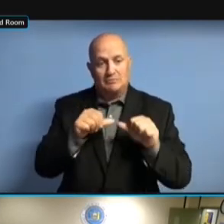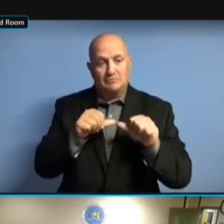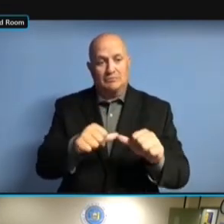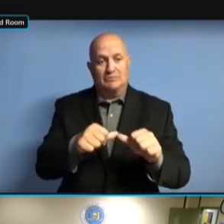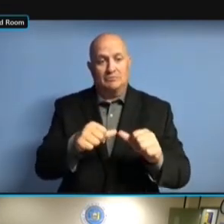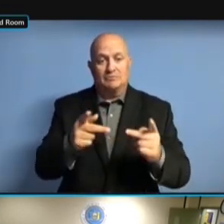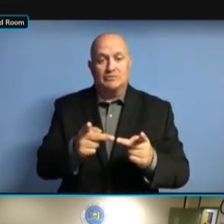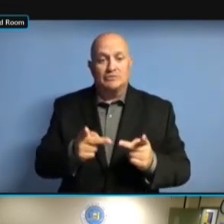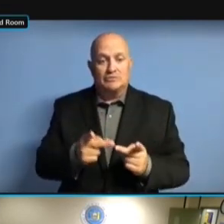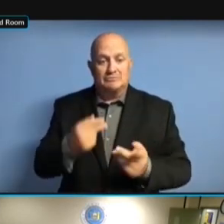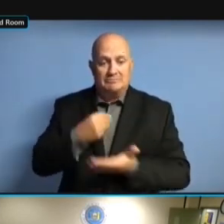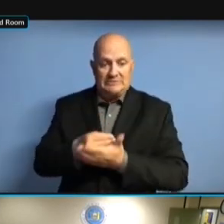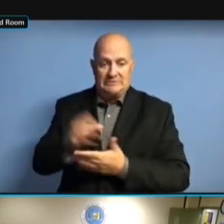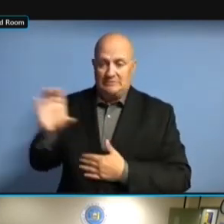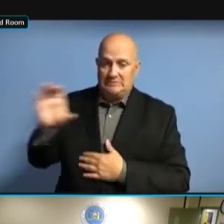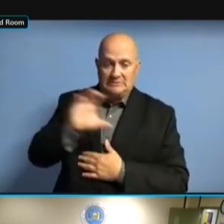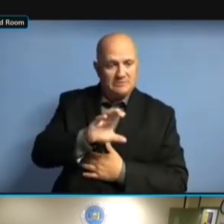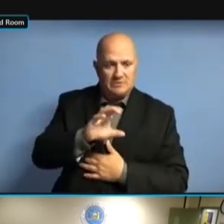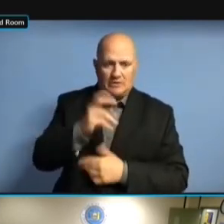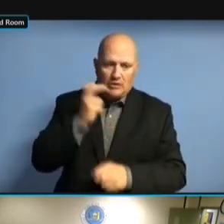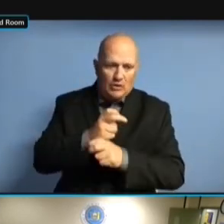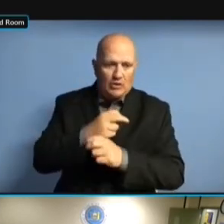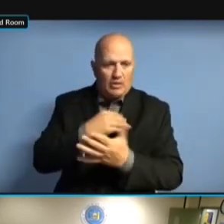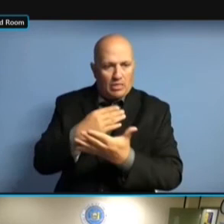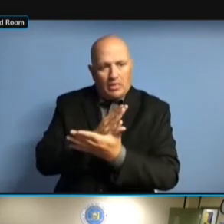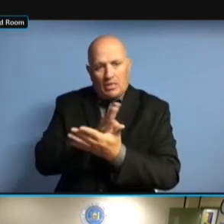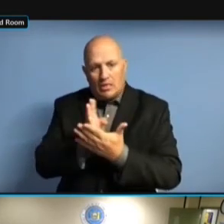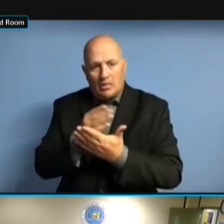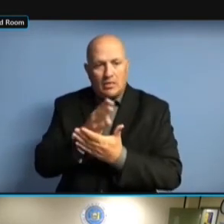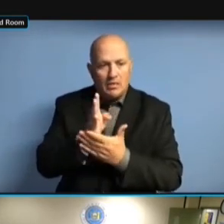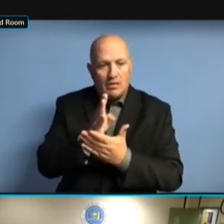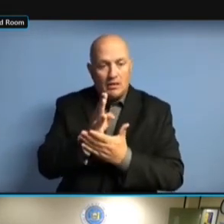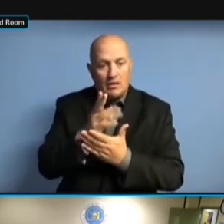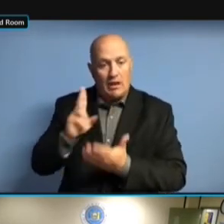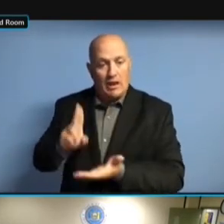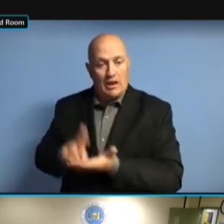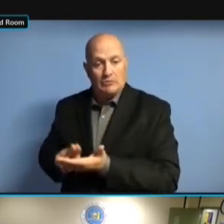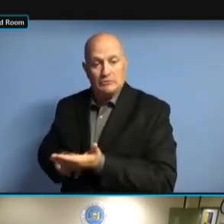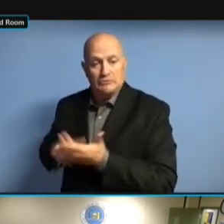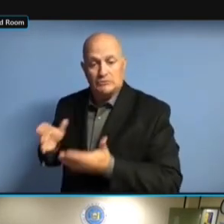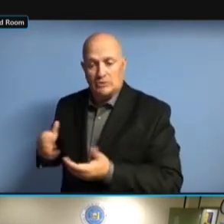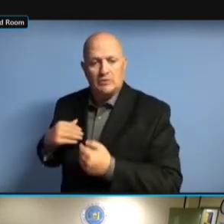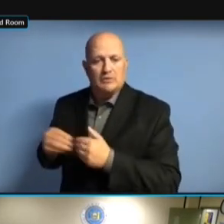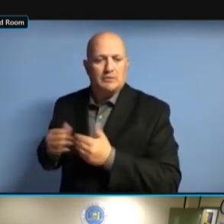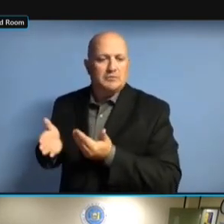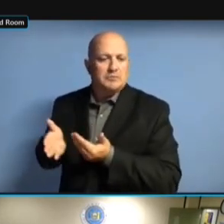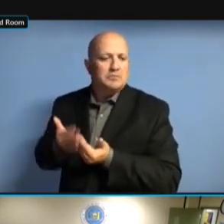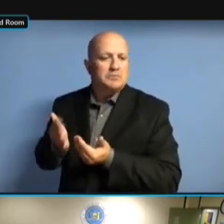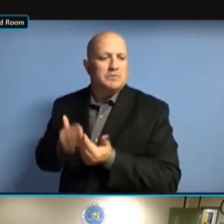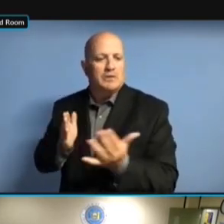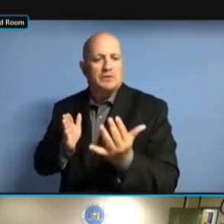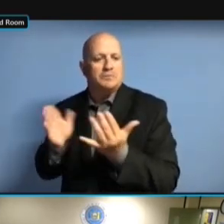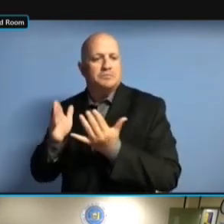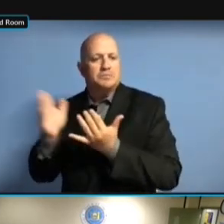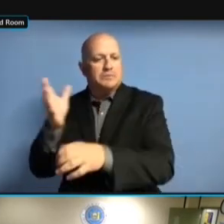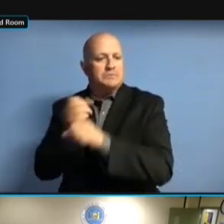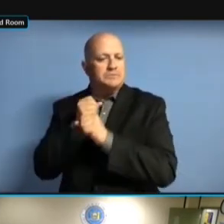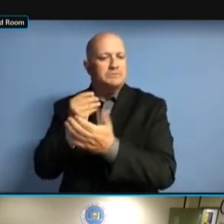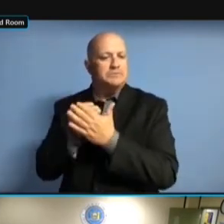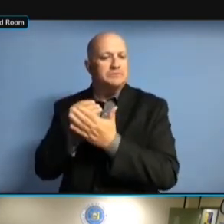AND FUNDED GOING FORWARD. THE CONTRACTORS ARE MORE MTS OR THE CONTRACTORS ARE MORE MTS OR THE CONTRACTORS ARE MORE MTS OR SERVICES, THE CONTRACTORS ARE MORE MTS OR SERVICES, THEY THE CONTRACTORS ARE MORE MTS OR SERVICES, THEY COME THE CONTRACTORS ARE MORE MTS OR SERVICES, THEY COME OUT THE CONTRACTORS ARE MORE MTS OR SERVICES, THEY COME OUT OF SERVICES, THEY COME OUT OF SERVICES, THEY COME OUT OF DIFFERENT SERVICES, THEY COME OUT OF DIFFERENT BUDGETS SERVICES, THEY COME OUT OF DIFFERENT BUDGETS AS SERVICES, THEY COME OUT OF DIFFERENT BUDGETS AS WELL, SERVICES, THEY COME OUT OF DIFFERENT BUDGETS AS WELL, WE DIFFERENT BUDGETS AS WELL, WE DIFFERENT BUDGETS AS WELL, WE TEND DIFFERENT BUDGETS AS WELL, WE TEND TO DIFFERENT BUDGETS AS WELL, WE TEND TO [ DIFFERENT BUDGETS AS WELL, WE TEND TO [ INAUDIBLE DIFFERENT BUDGETS AS WELL, WE TEND TO DIFFERENT BUDGETS AS WELL, WE TEND TO THEM, DIFFERENT BUDGETS AS WELL, WE TEND TO THEM, IT'S TEND TO THEM, IT'S TEND TO THEM, IT'S A